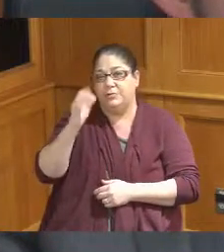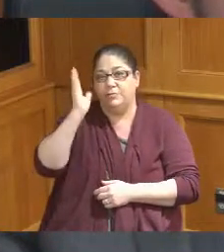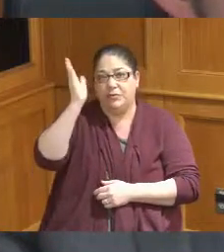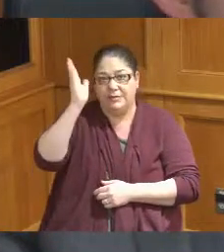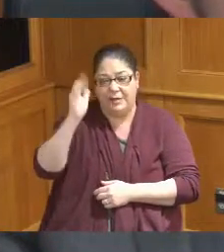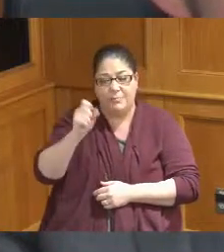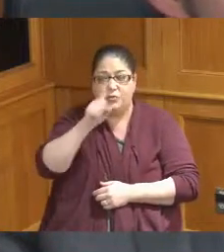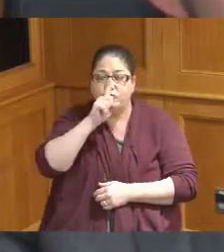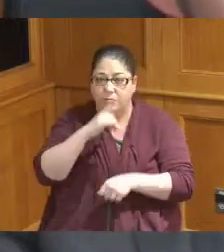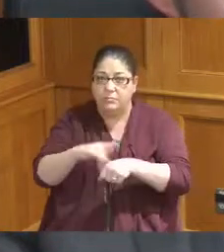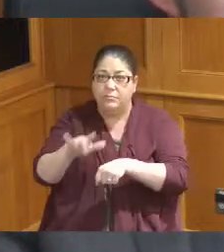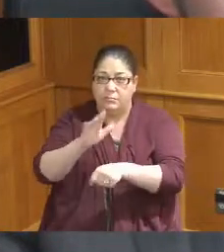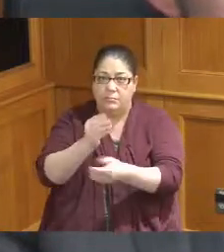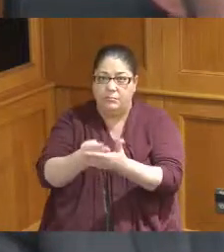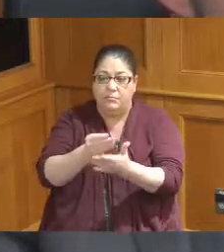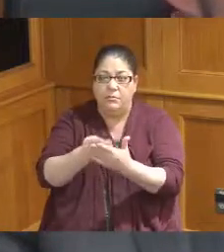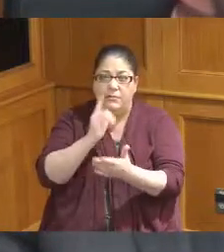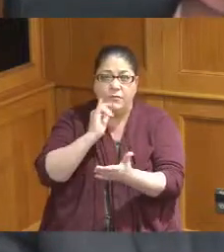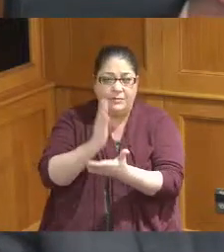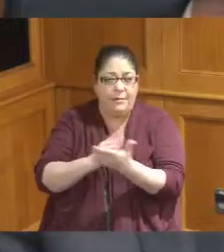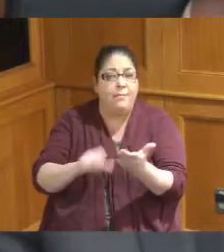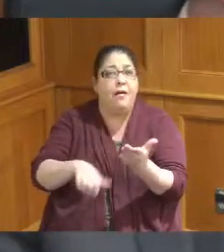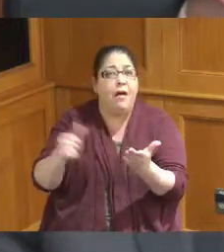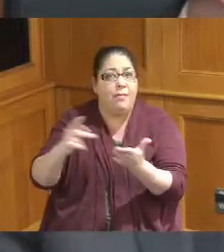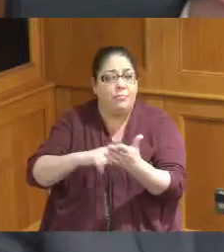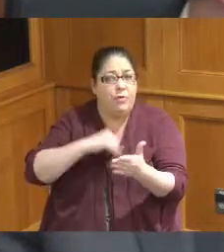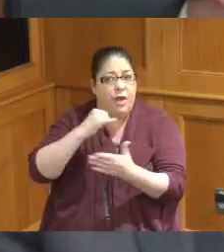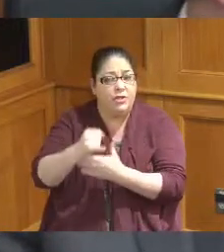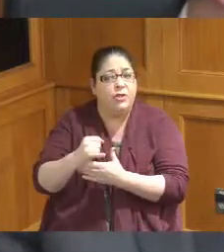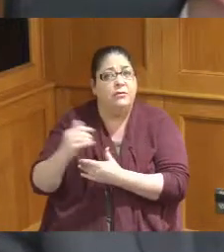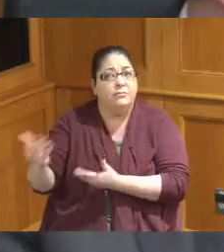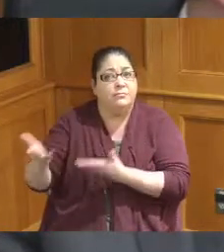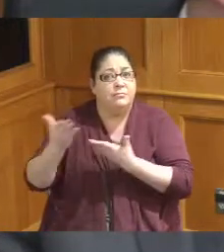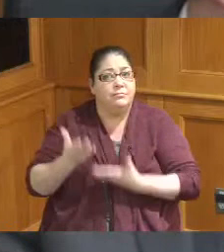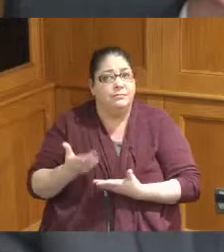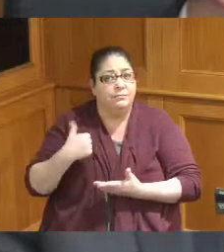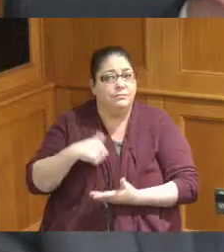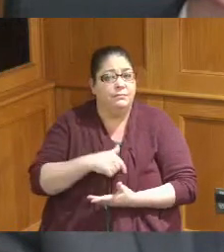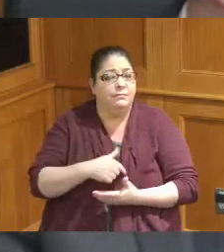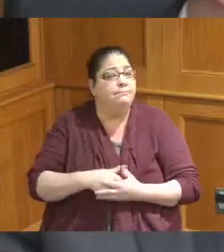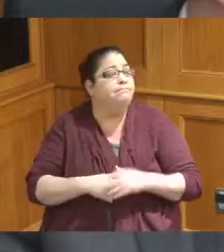still available to fund some other projects that have brought to been brought to our attention is